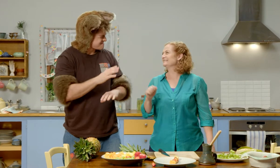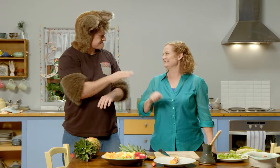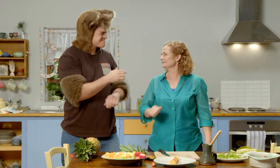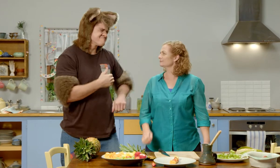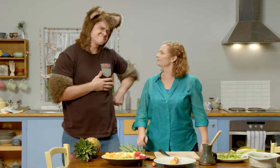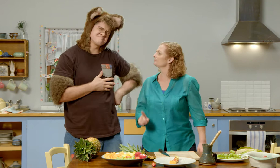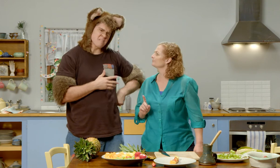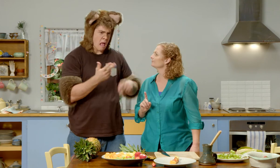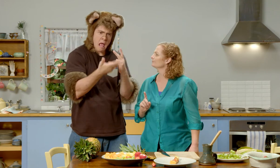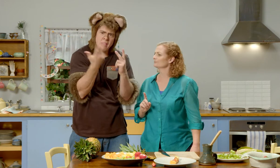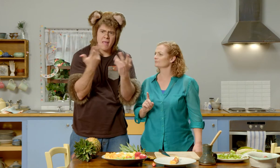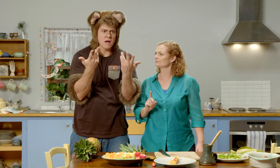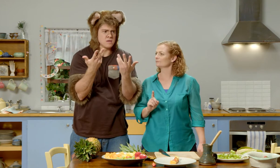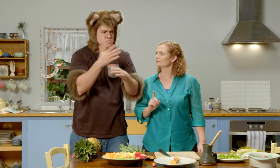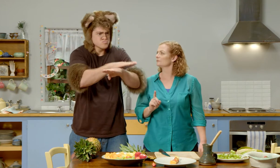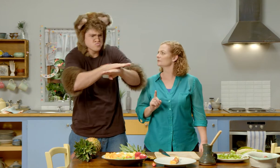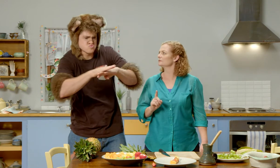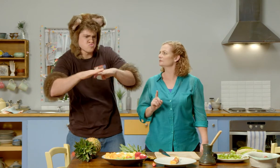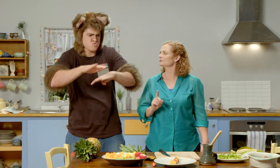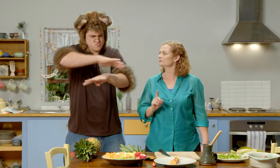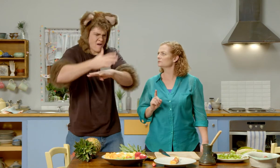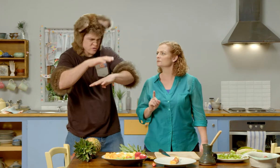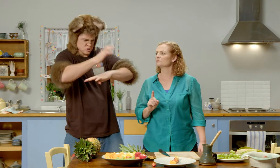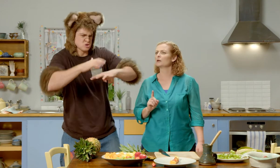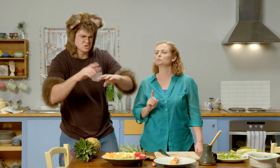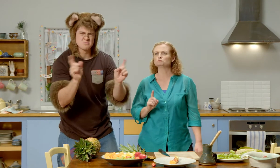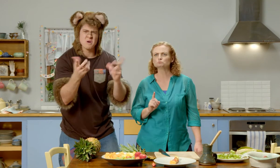Sally, what other things are smooth and rough?